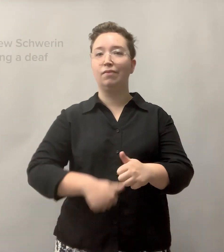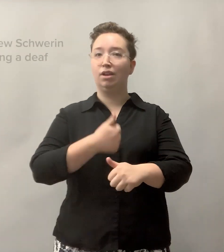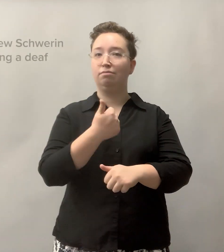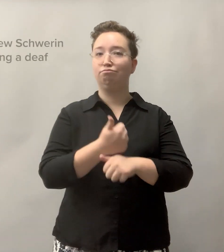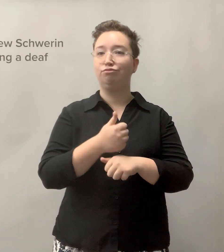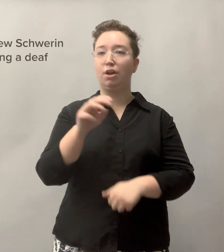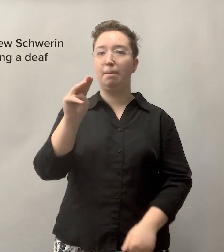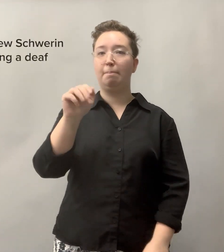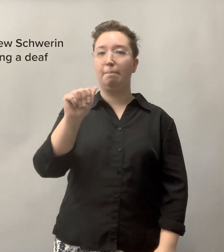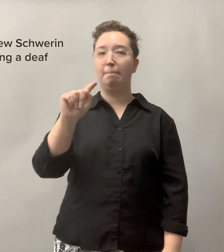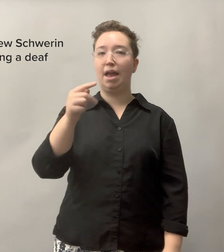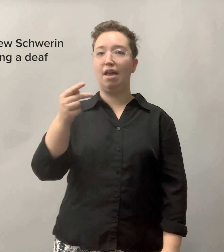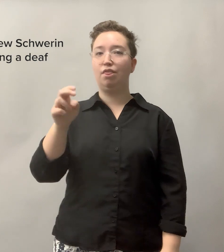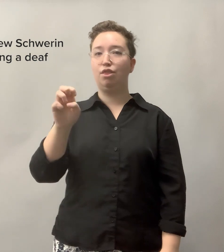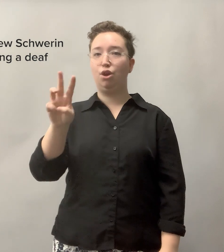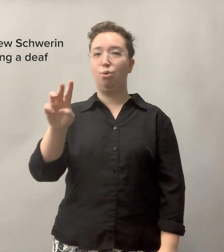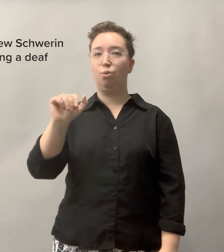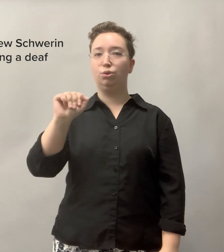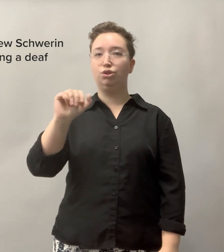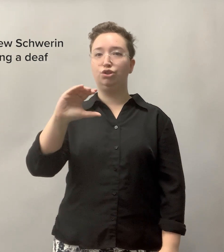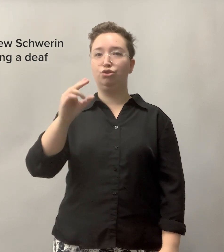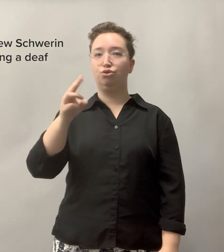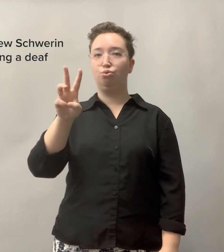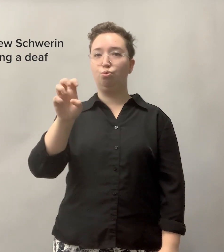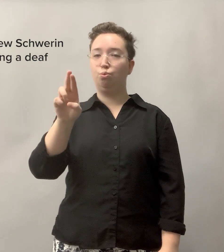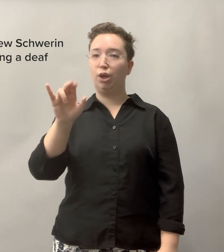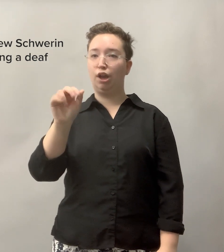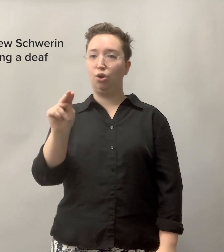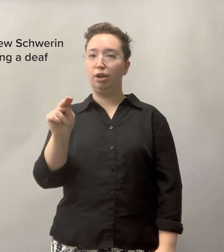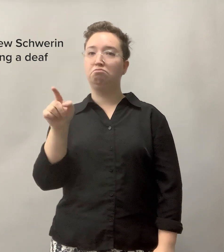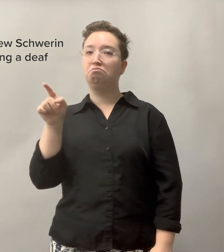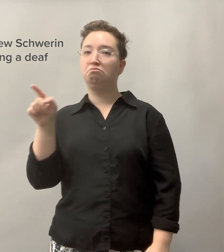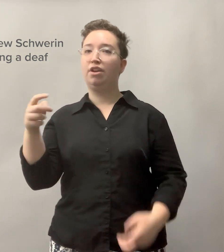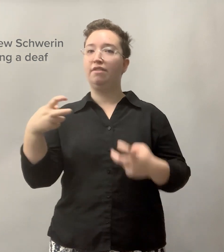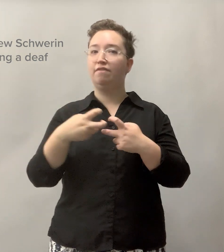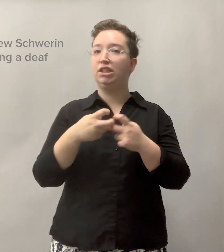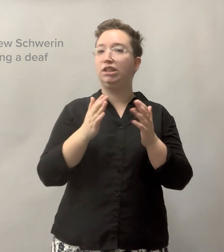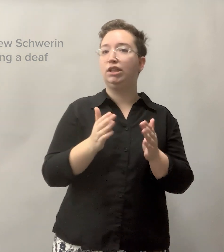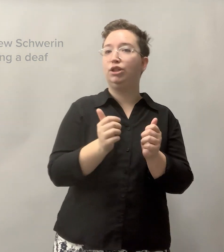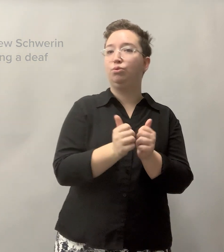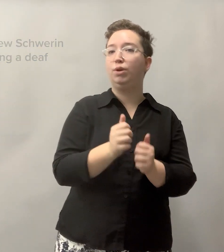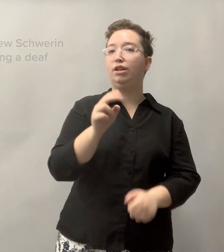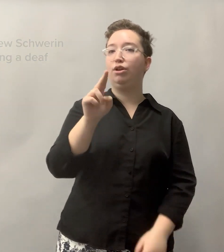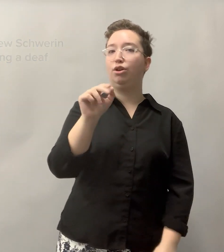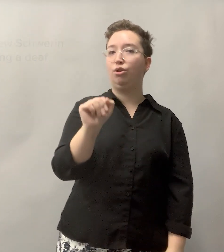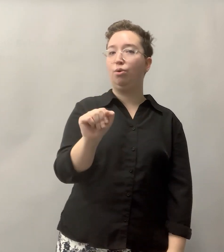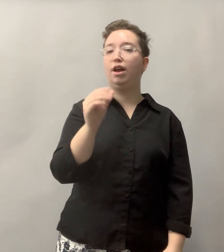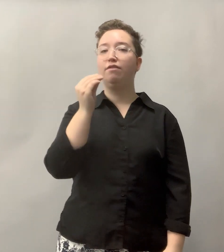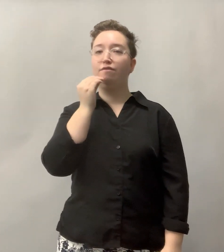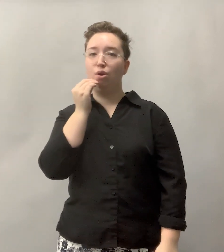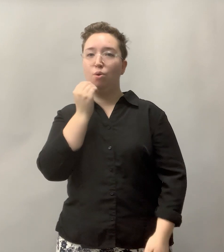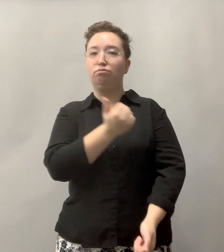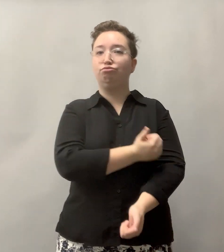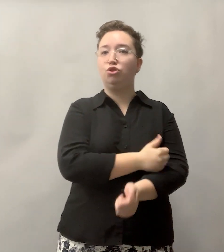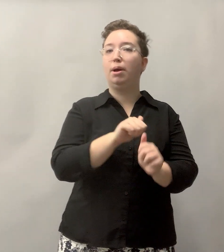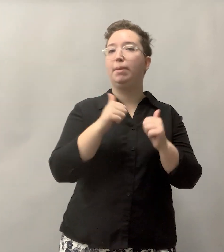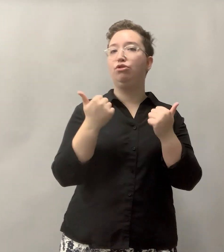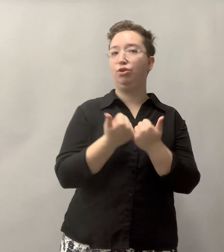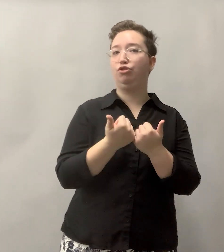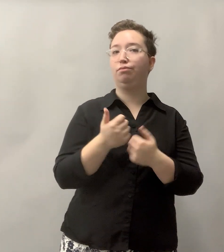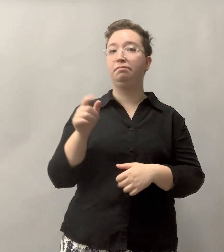Alumnus Matthew Schwerin is a physicist with the U.S. Food and Drug Administration.